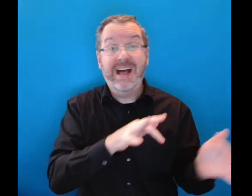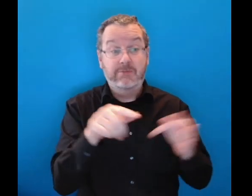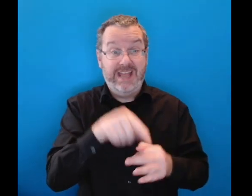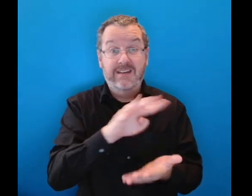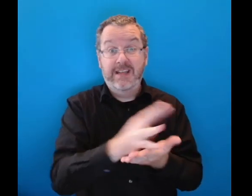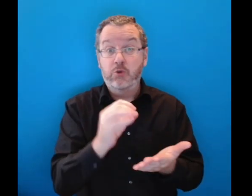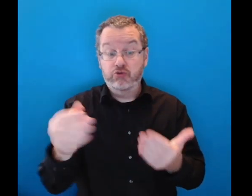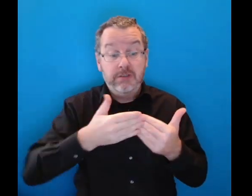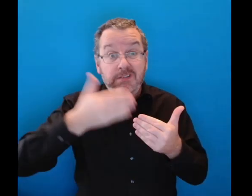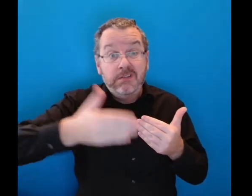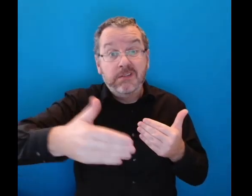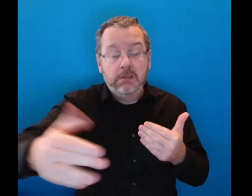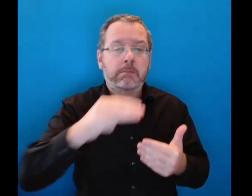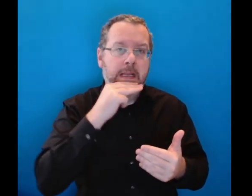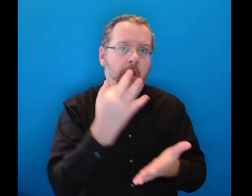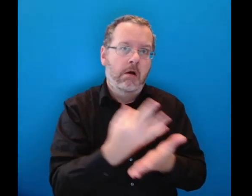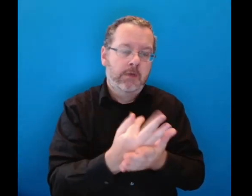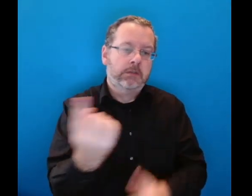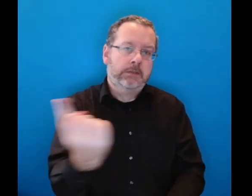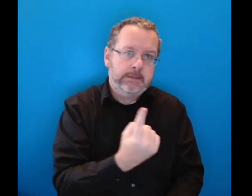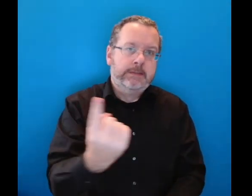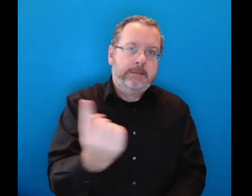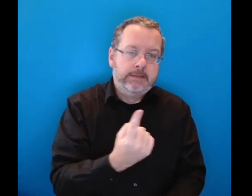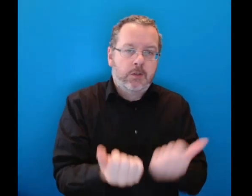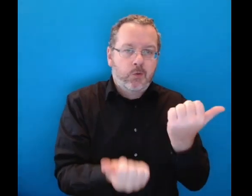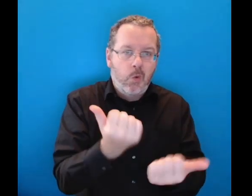Michael would continue to be a regular in front of the courts in Dungarvan.